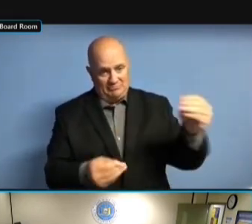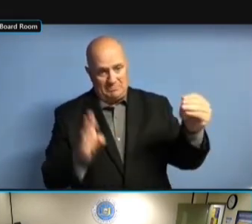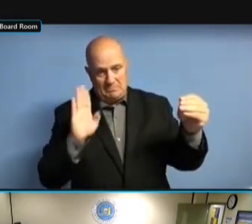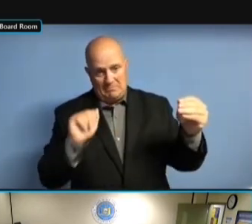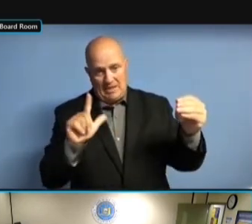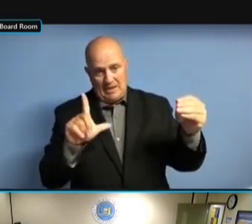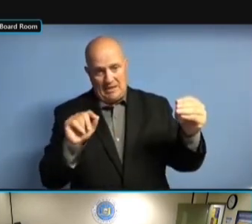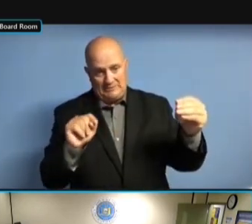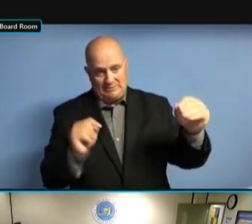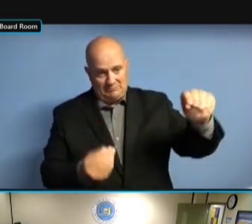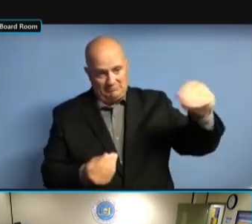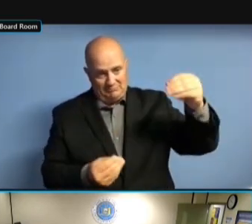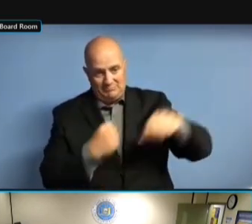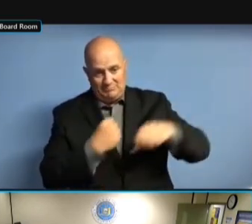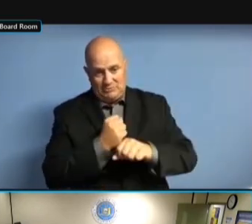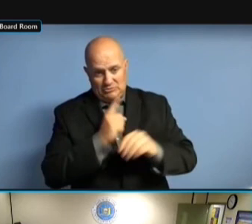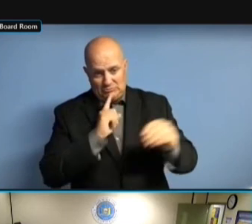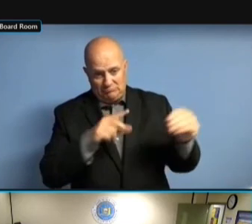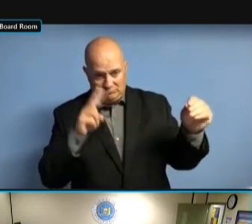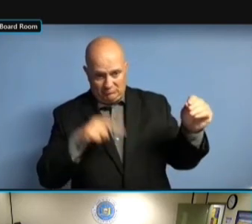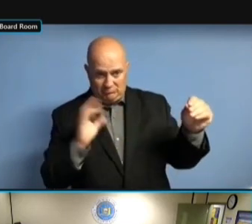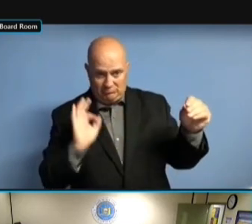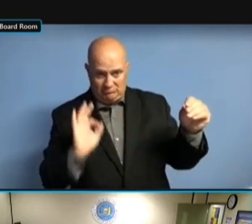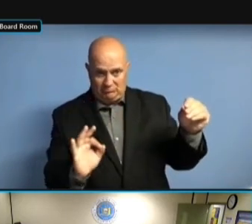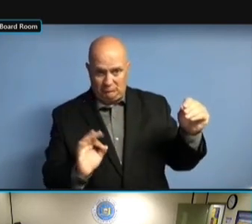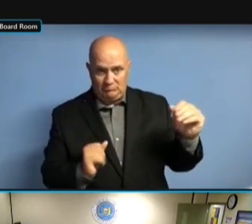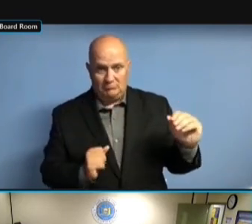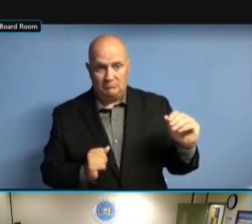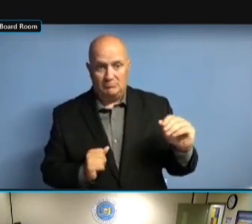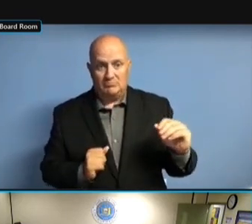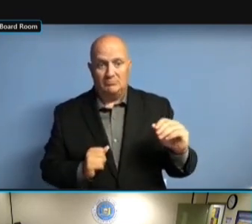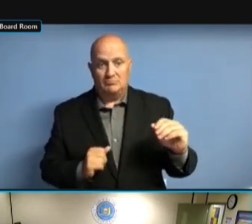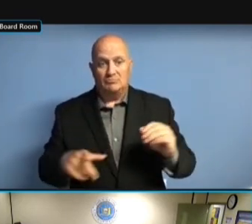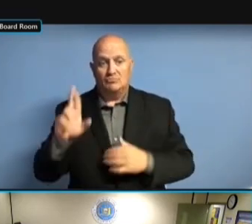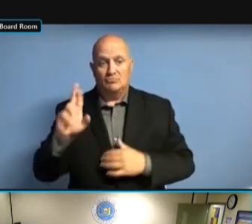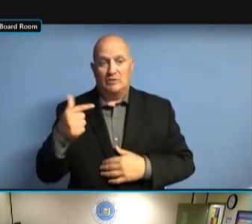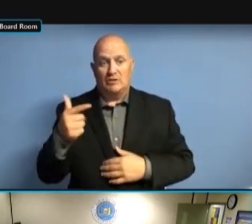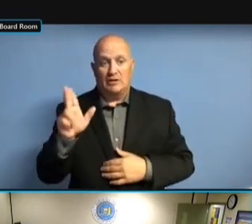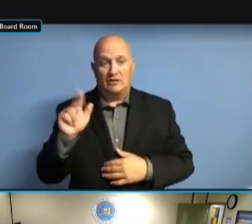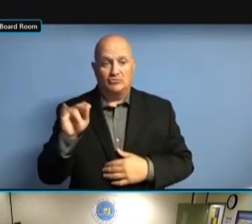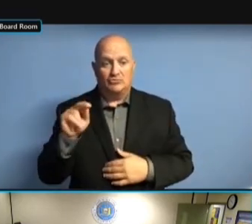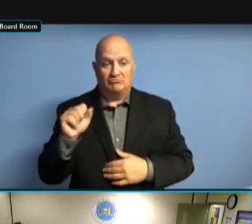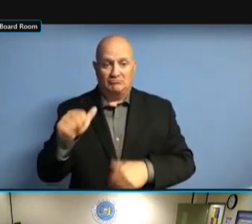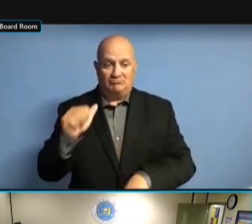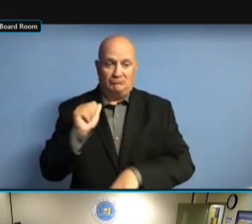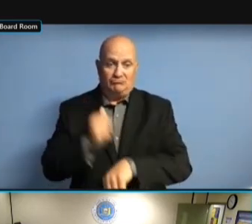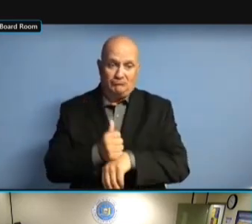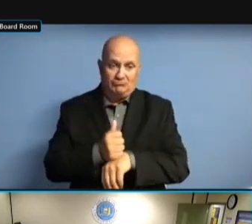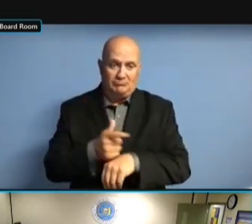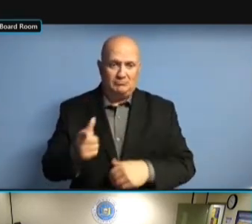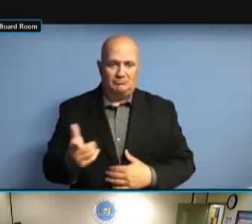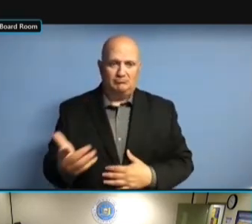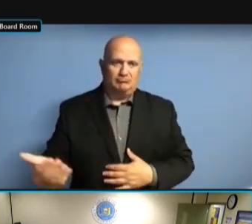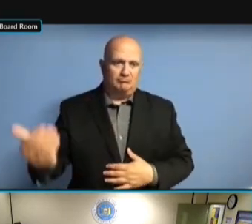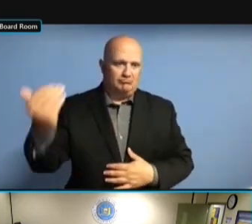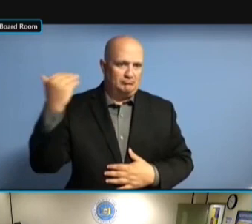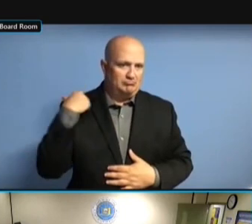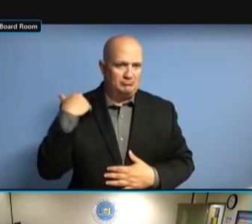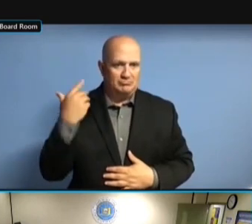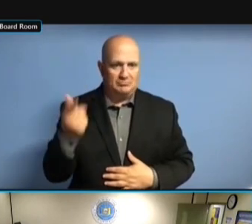IT CAN DATABASE. THAT REGULATION WAS PUT IN PLACE THAT REGULATION WAS PUT IN PLACE THAT REGULATION WAS PUT IN PLACE [ THAT REGULATION WAS PUT IN PLACE [ INAUDIBLE THAT REGULATION WAS PUT IN PLACE THAT REGULATION WAS PUT IN PLACE THAT THAT REGULATION WAS PUT IN PLACE THAT SYSTEM THAT REGULATION WAS PUT IN PLACE THAT SYSTEM WITH THAT SYSTEM WITH THAT SYSTEM WITH THE THAT SYSTEM WITH THE COUNTY THAT SYSTEM WITH THE COUNTY -- THAT SYSTEM WITH THE COUNTY -- VOTER THAT SYSTEM WITH THE COUNTY -- VOTER REGISTRATION THE COUNTY -- VOTER REGISTRATION THE COUNTY -- VOTER REGISTRATION SYSTEMS THE COUNTY -- VOTER REGISTRATION SYSTEMS THAT THE COUNTY -- VOTER REGISTRATION SYSTEMS THAT WERE THE COUNTY -- VOTER REGISTRATION SYSTEMS THAT WERE IN THE COUNTY -- VOTER REGISTRATION SYSTEMS THAT WERE IN PLACE THE COUNTY -- VOTER REGISTRATION SYSTEMS THAT WERE IN PLACE WHICH SYSTEMS THAT WERE IN PLACE WHICH SYSTEMS THAT WERE IN PLACE WHICH SEEMED SYSTEMS THAT WERE IN PLACE WHICH SEEMED TO